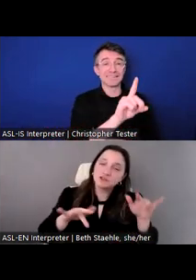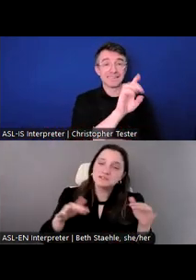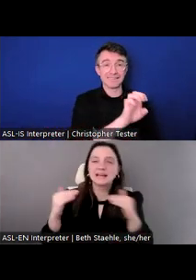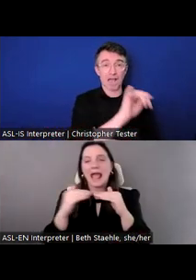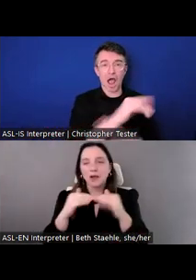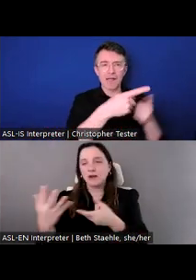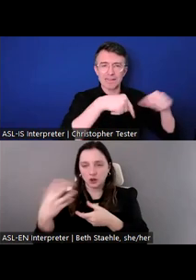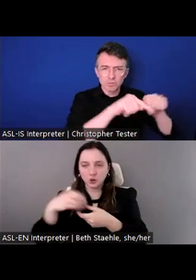Council.